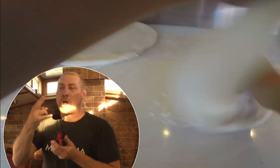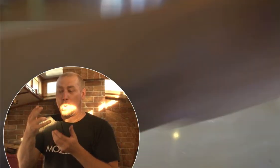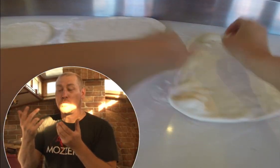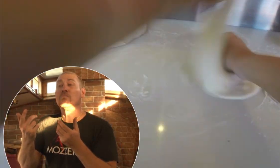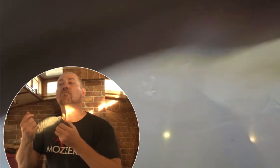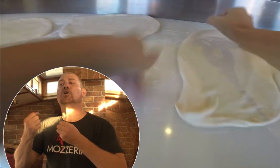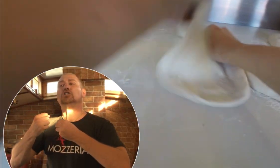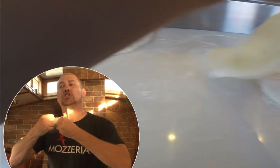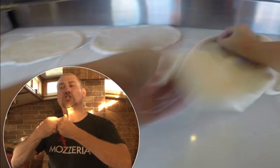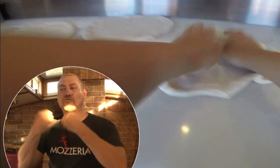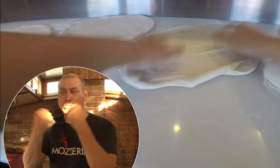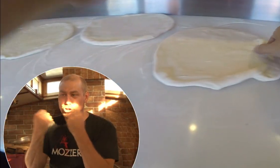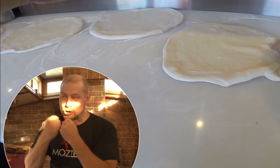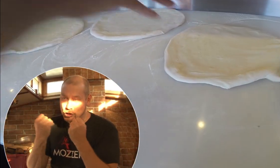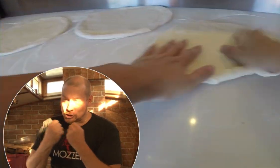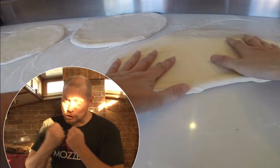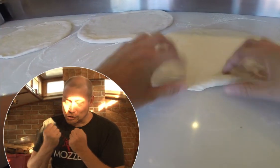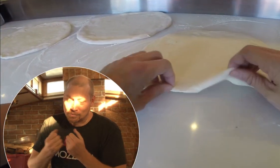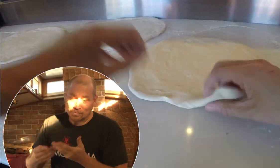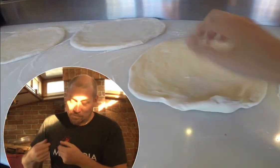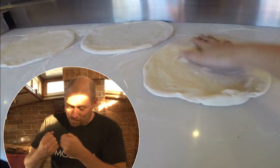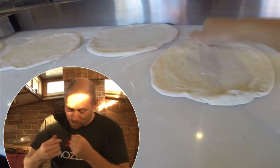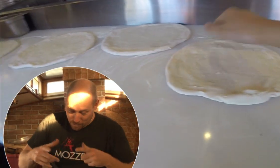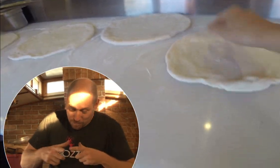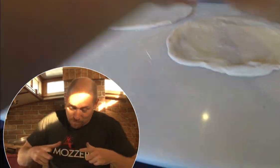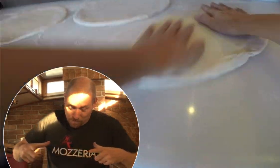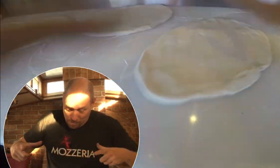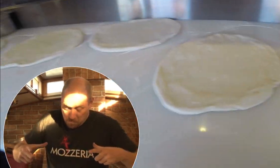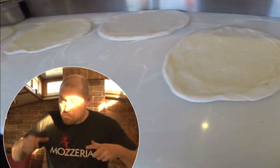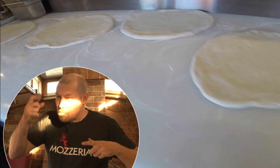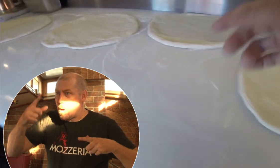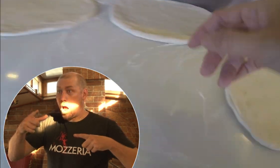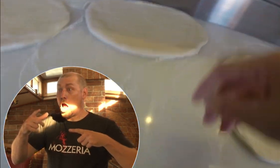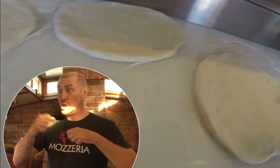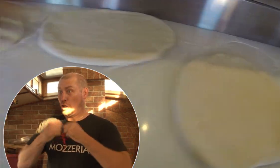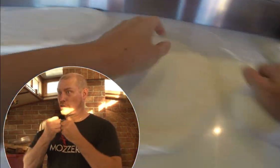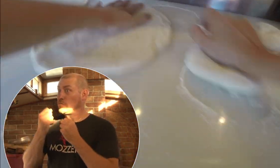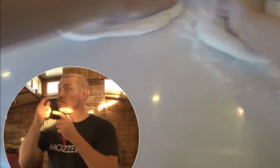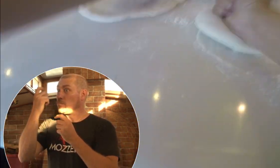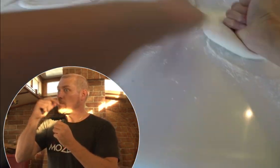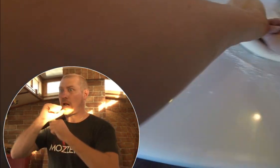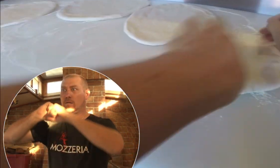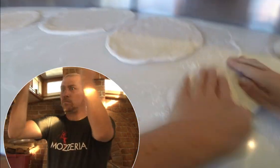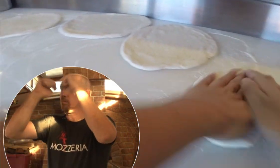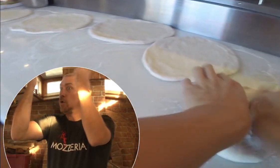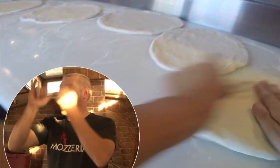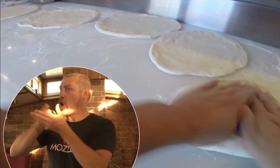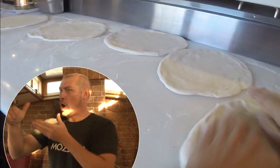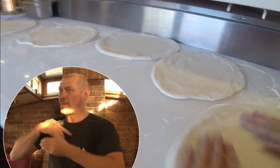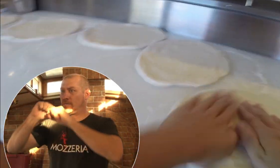Russ: The dough itself takes approximately six hours from beginning to end. We stretch the dough.